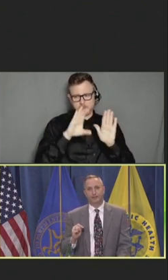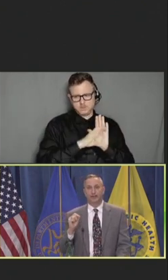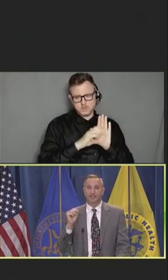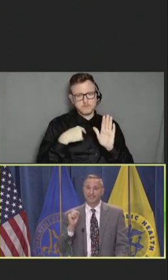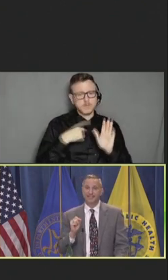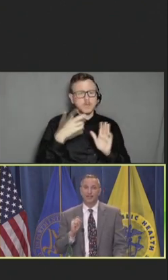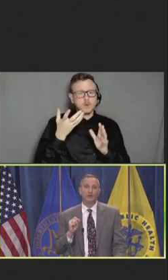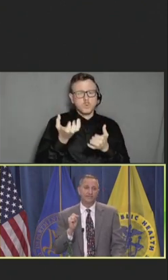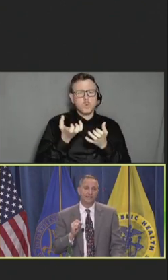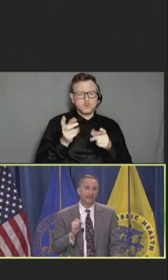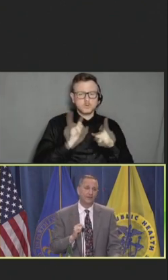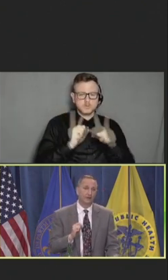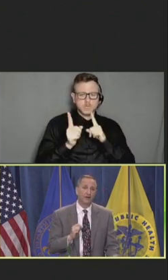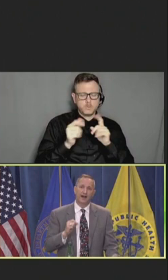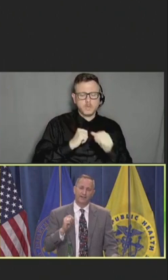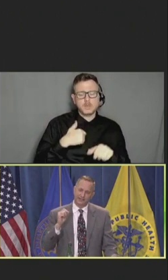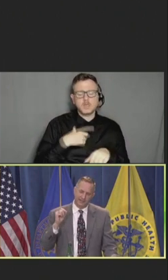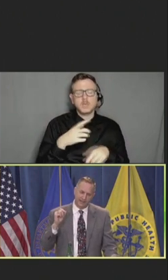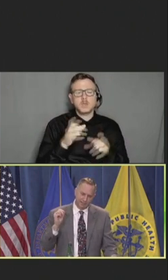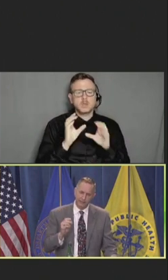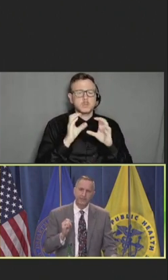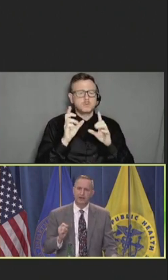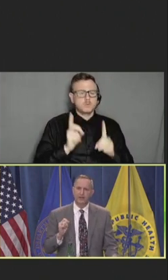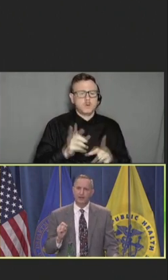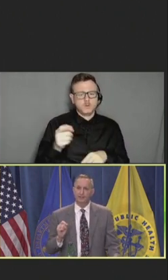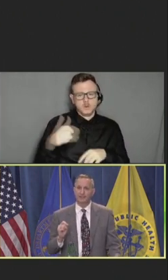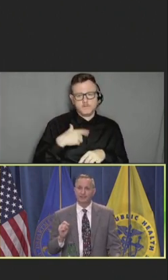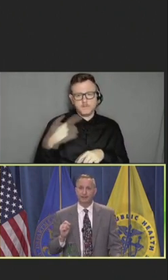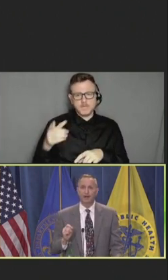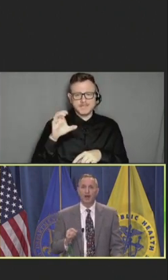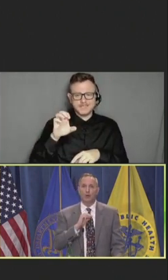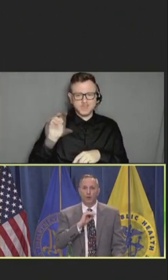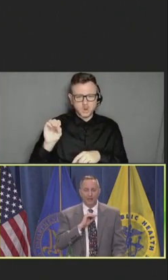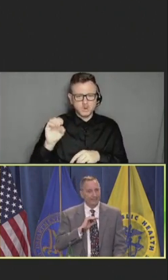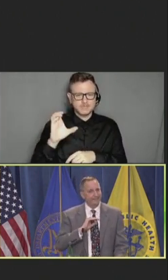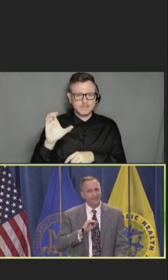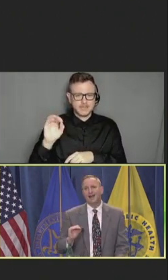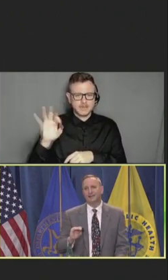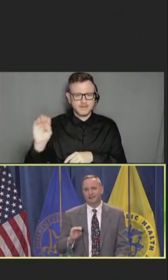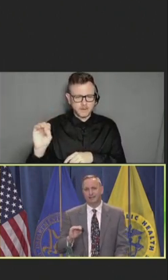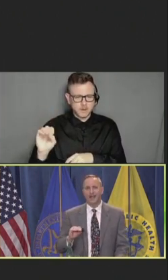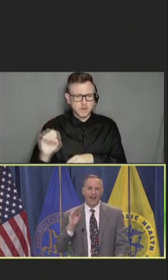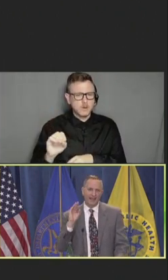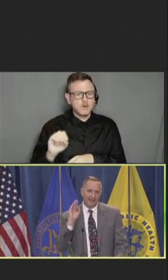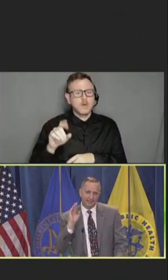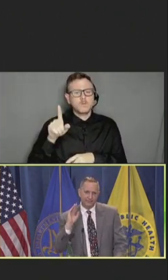Because the CEO and CFO of this billion-dollar health system went silent heading into flu